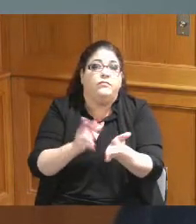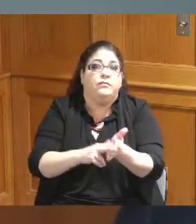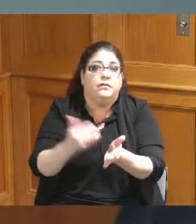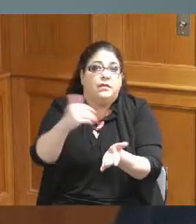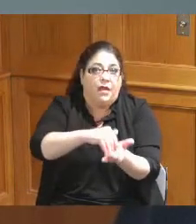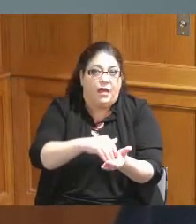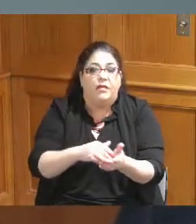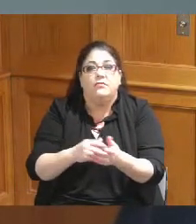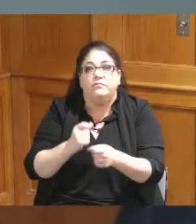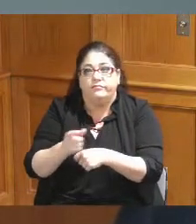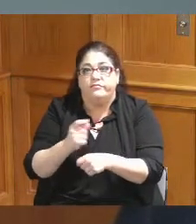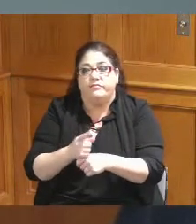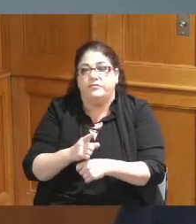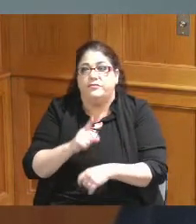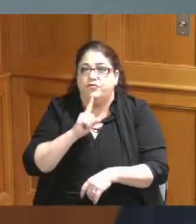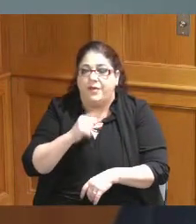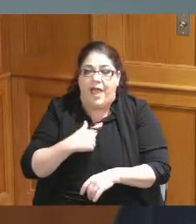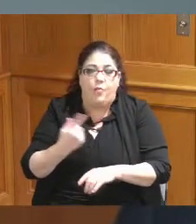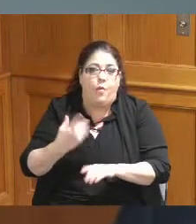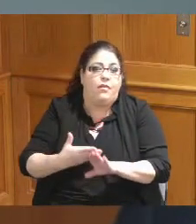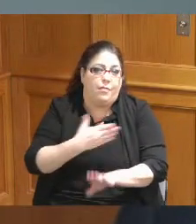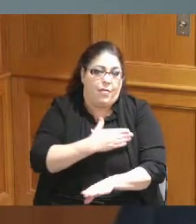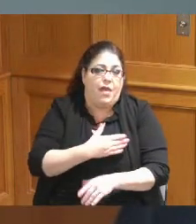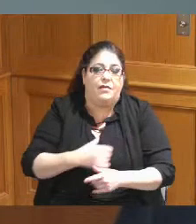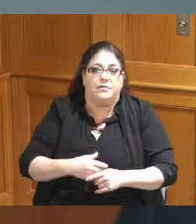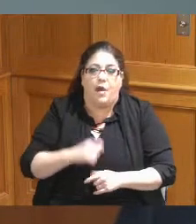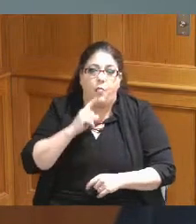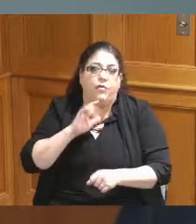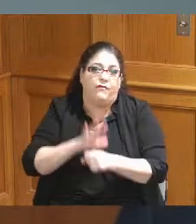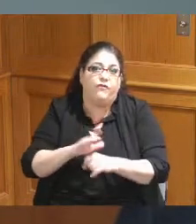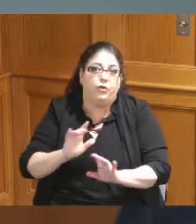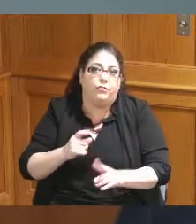I would imagine they've had one in the past but I'll confirm that okay thank you that's